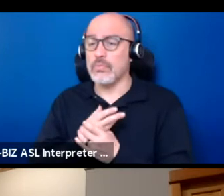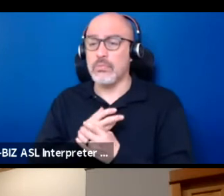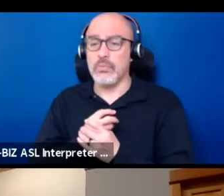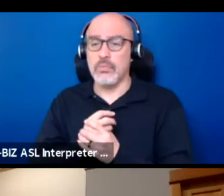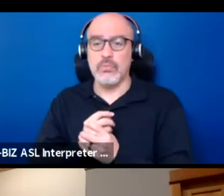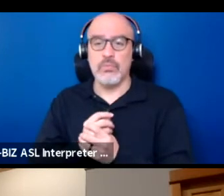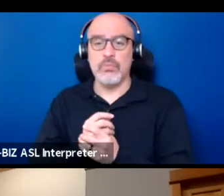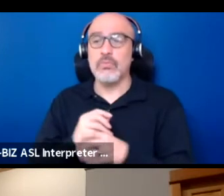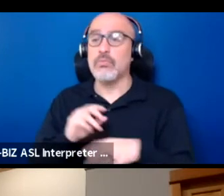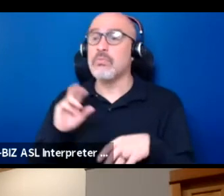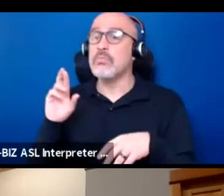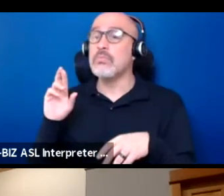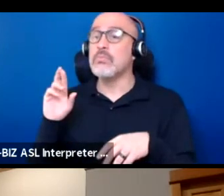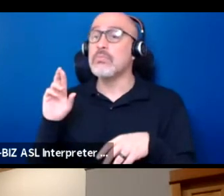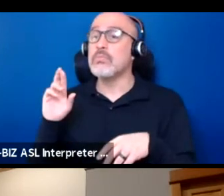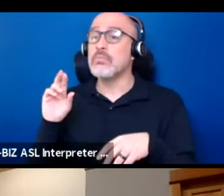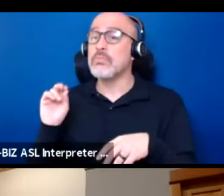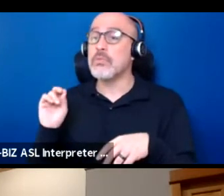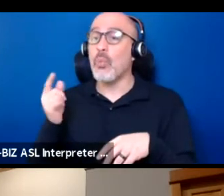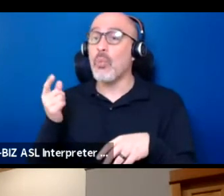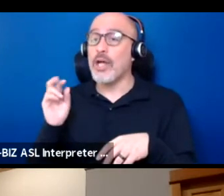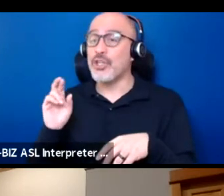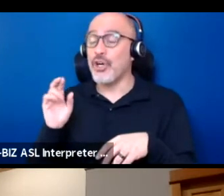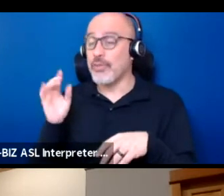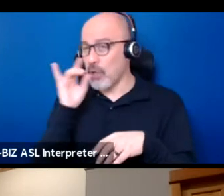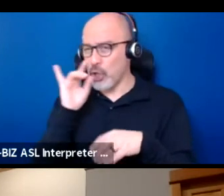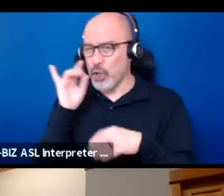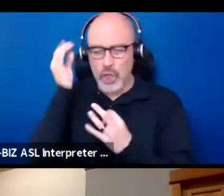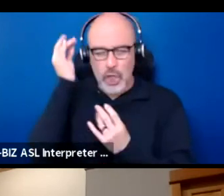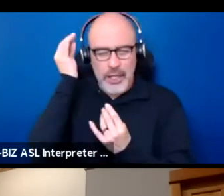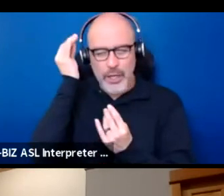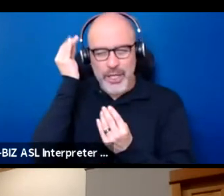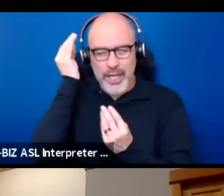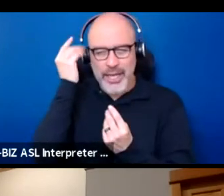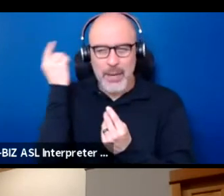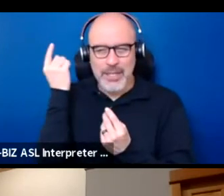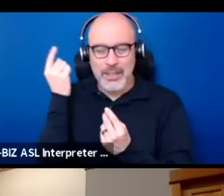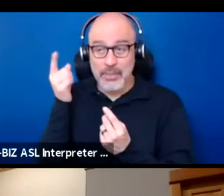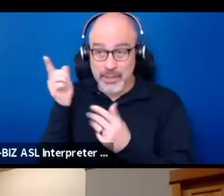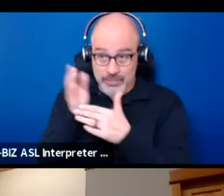Roger, you look like you're thinking about something you want to share.